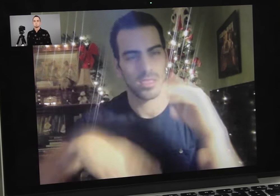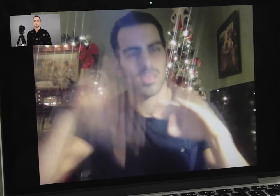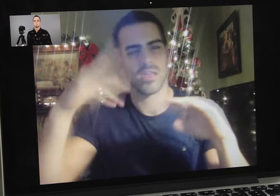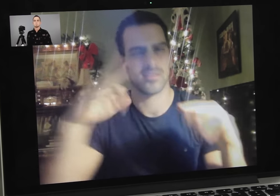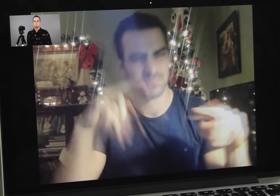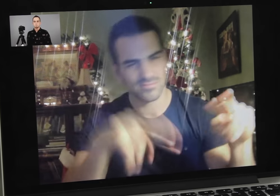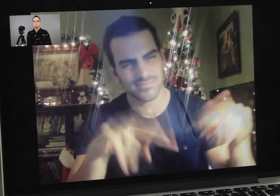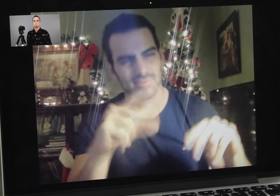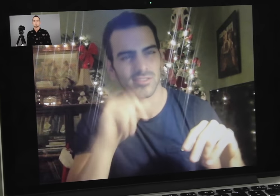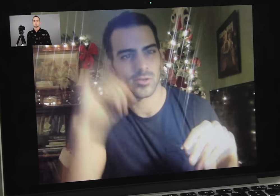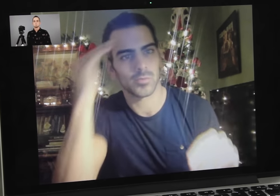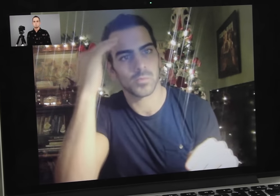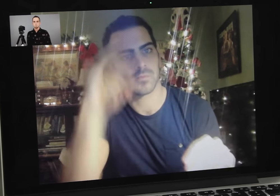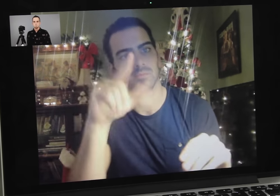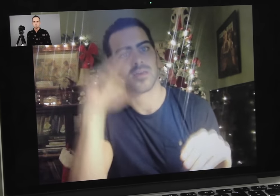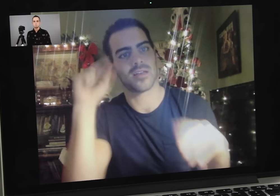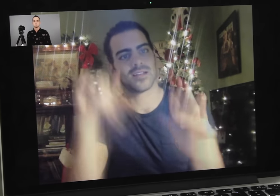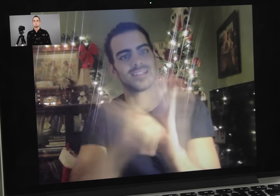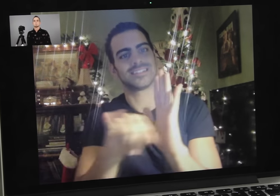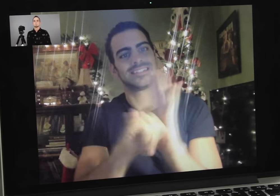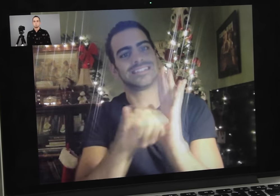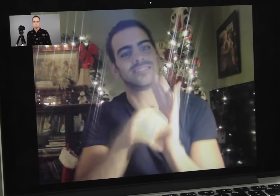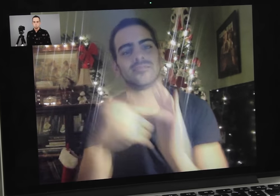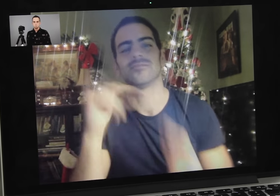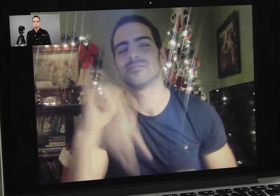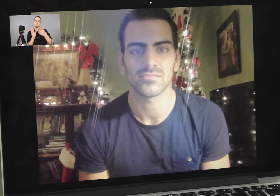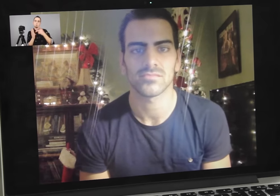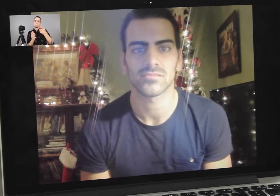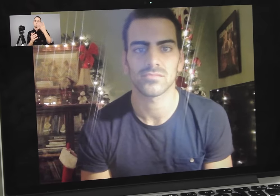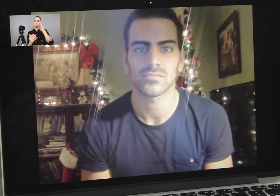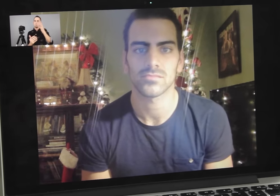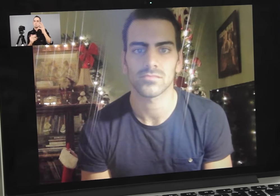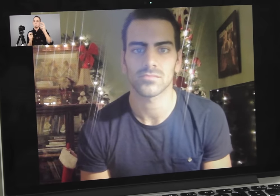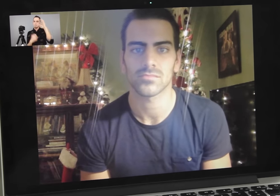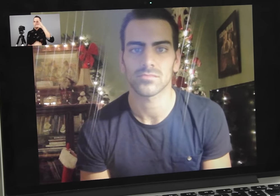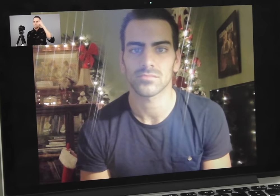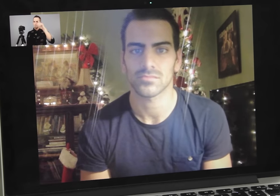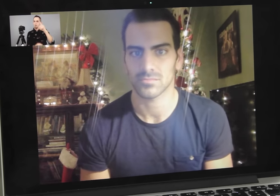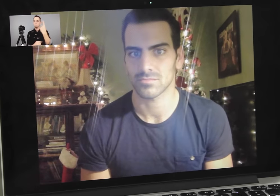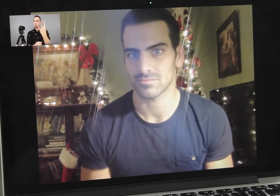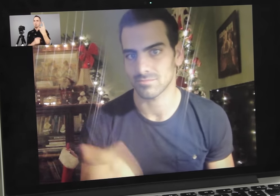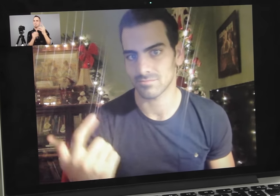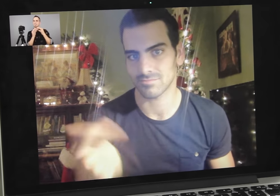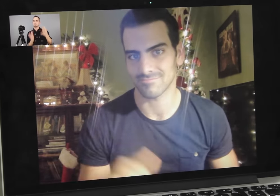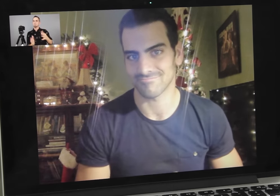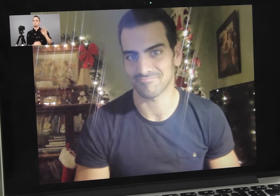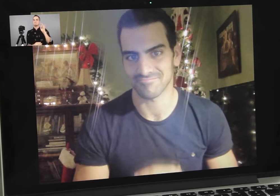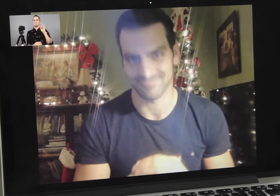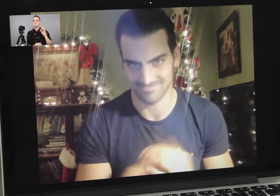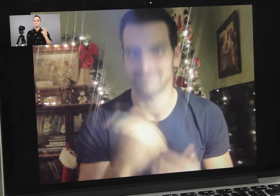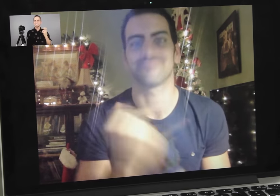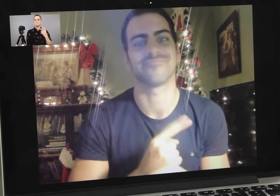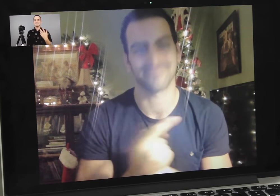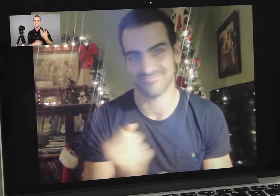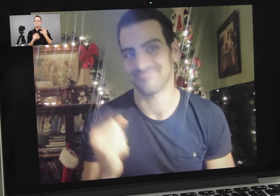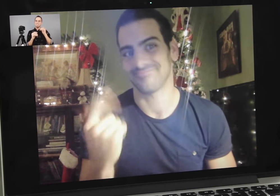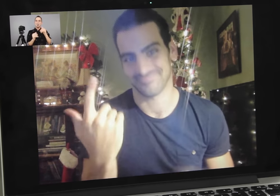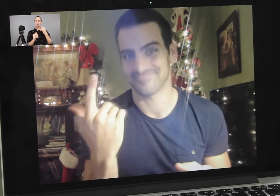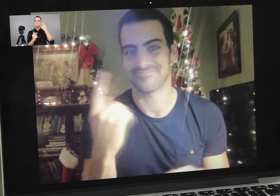I can’t have too many changes. People wouldn’t know Nyle’s identity. Alex: So you’ll be looking for “the interpreter?” Nyle: That’s right.